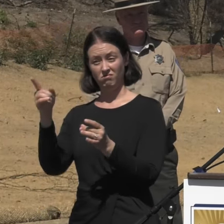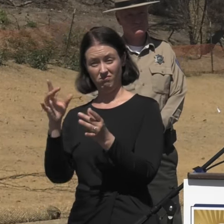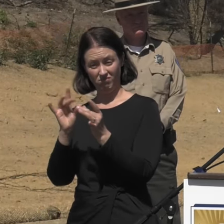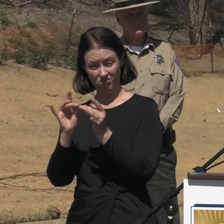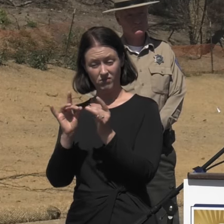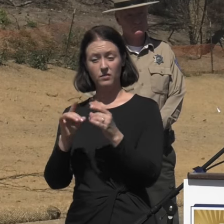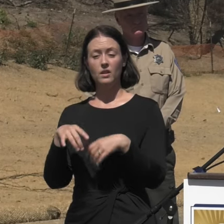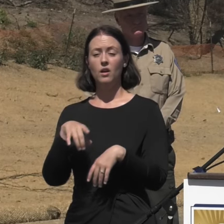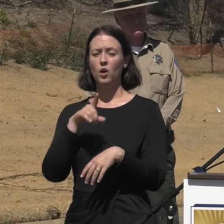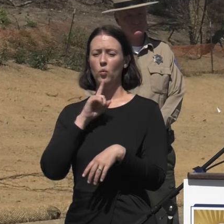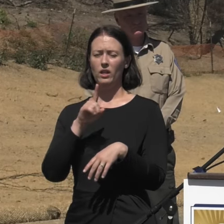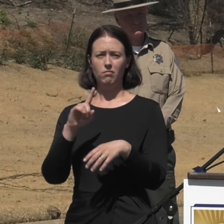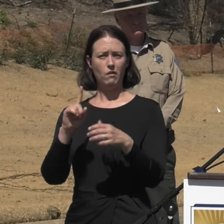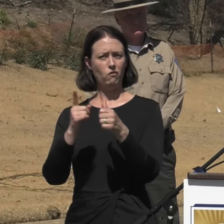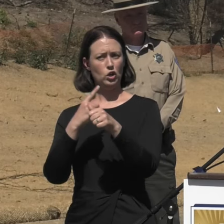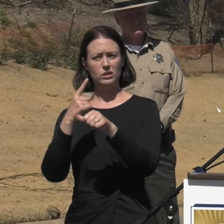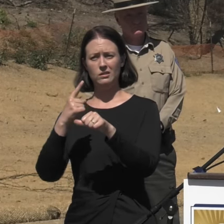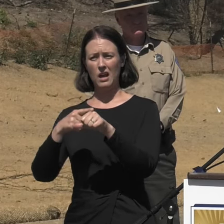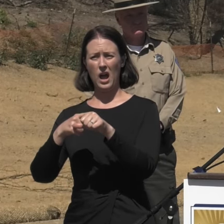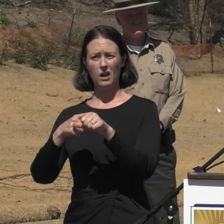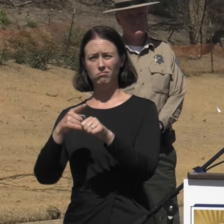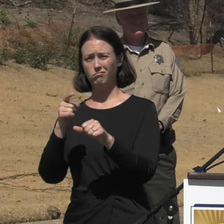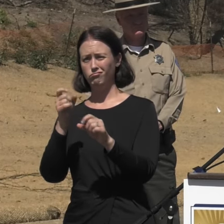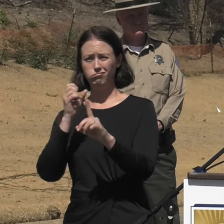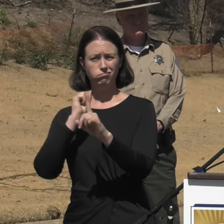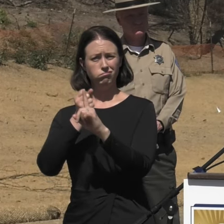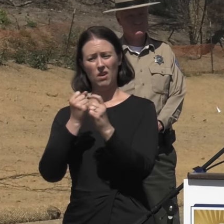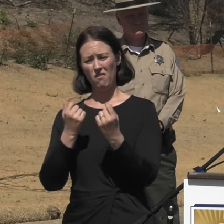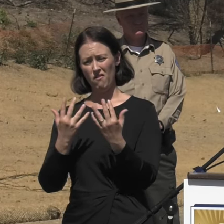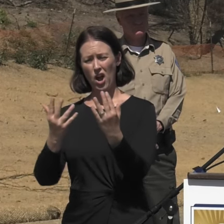Los Angeles County for its wildfire devastation.